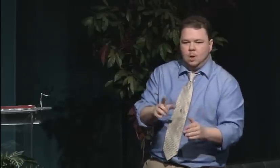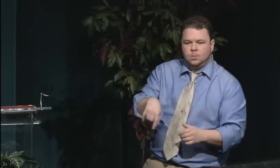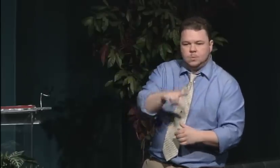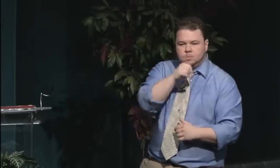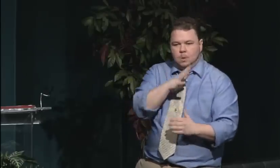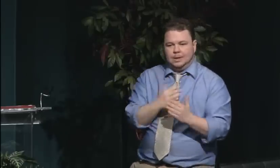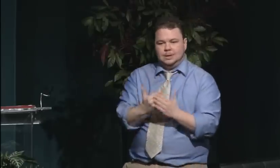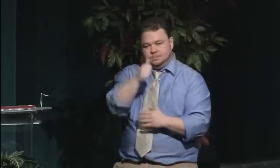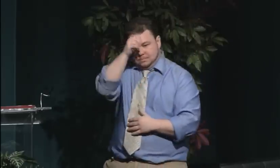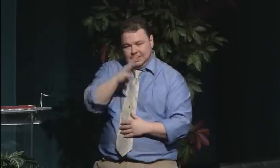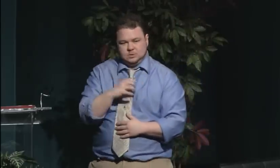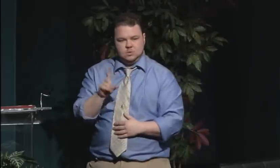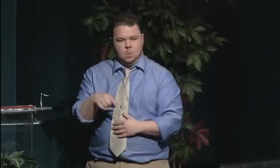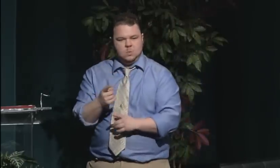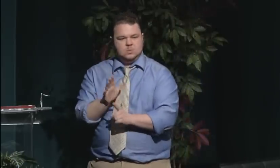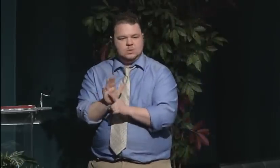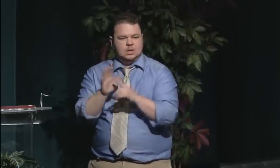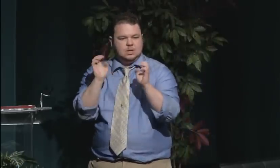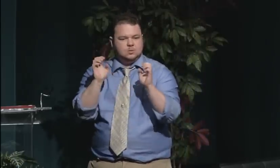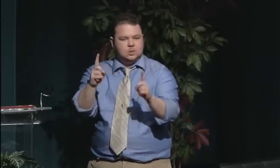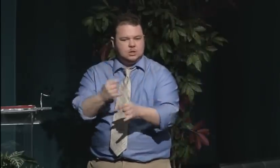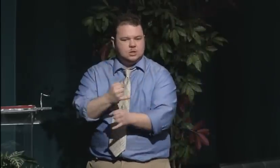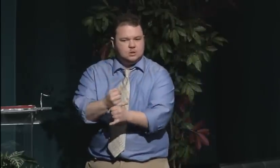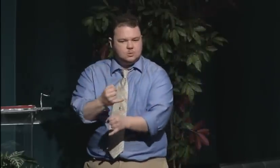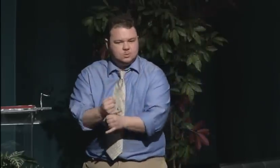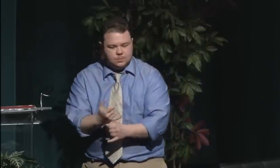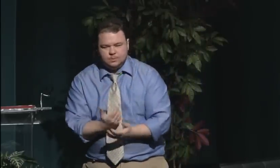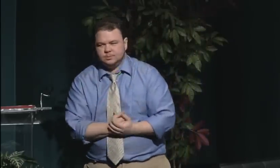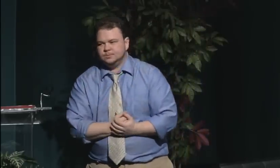Now the arguments persisted for quite some time, mind you.